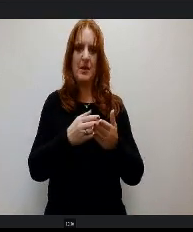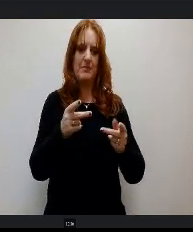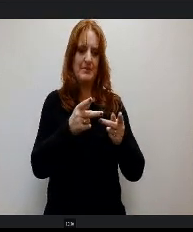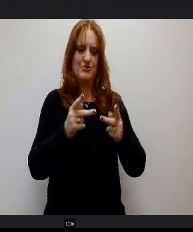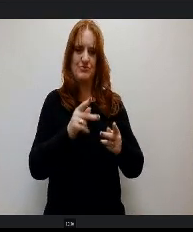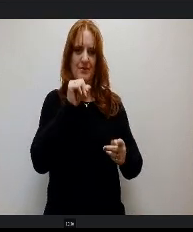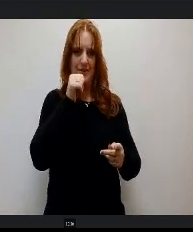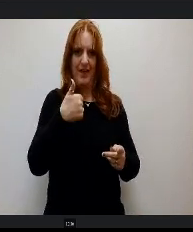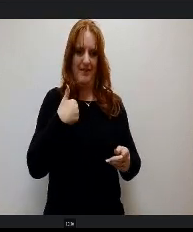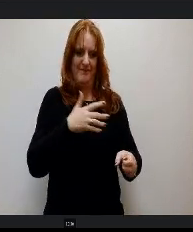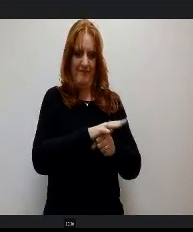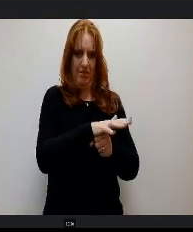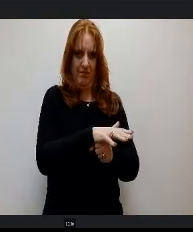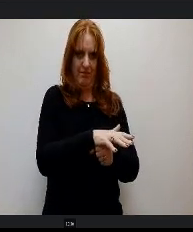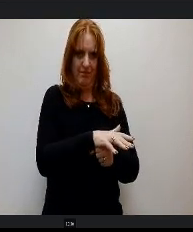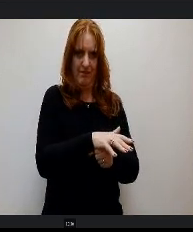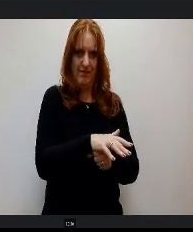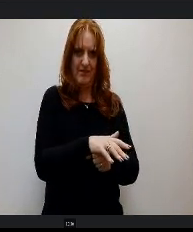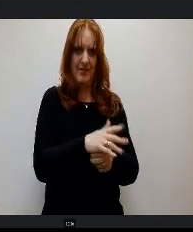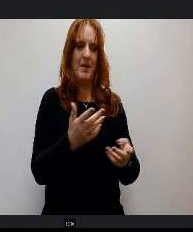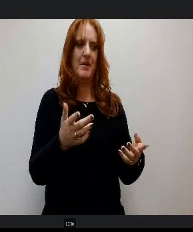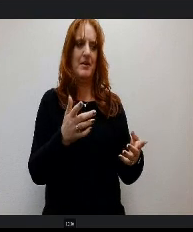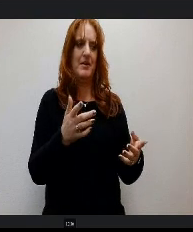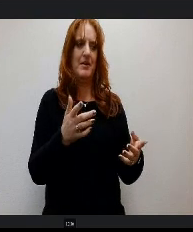t the biggest phenomenon is that we don't